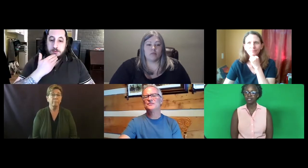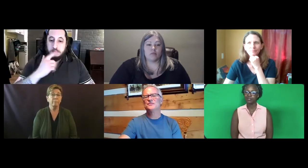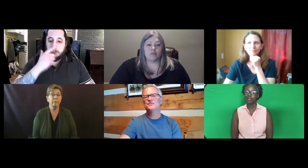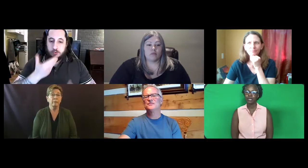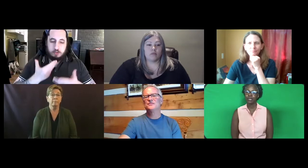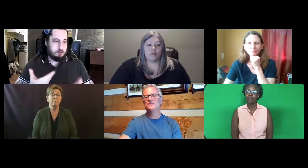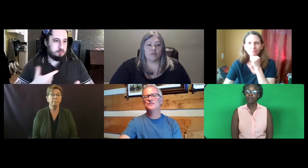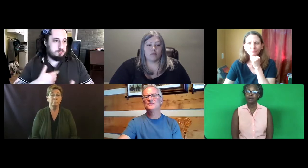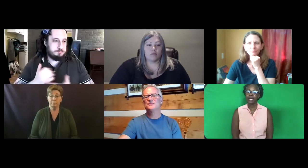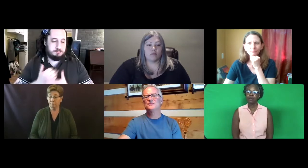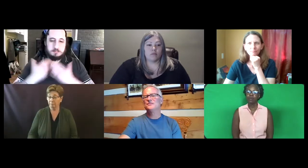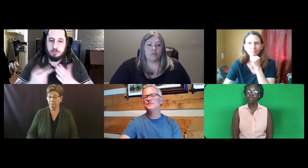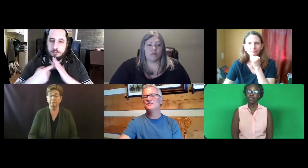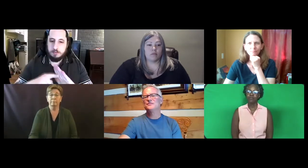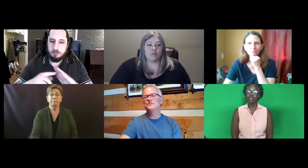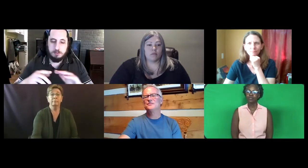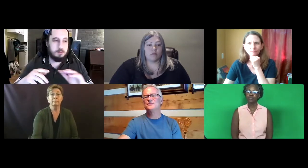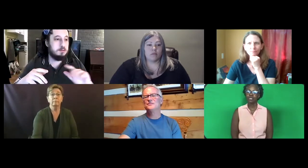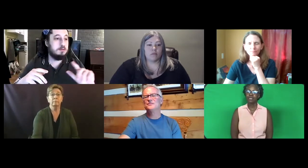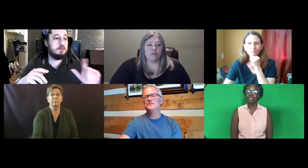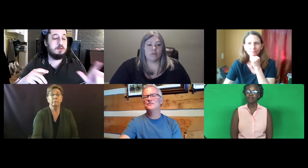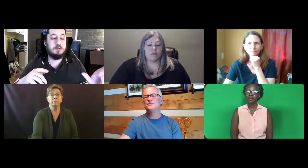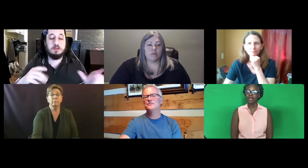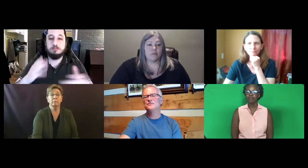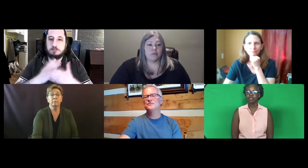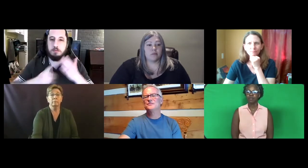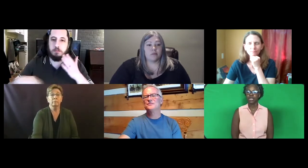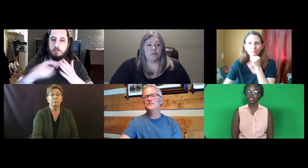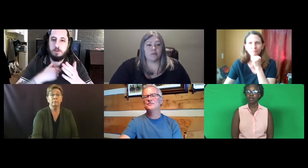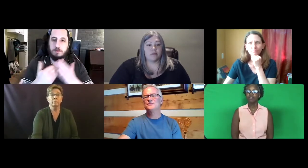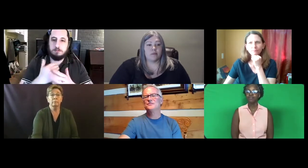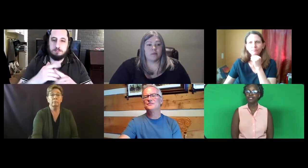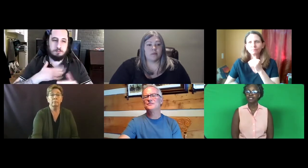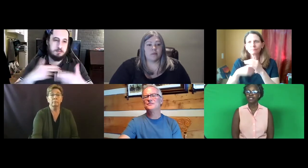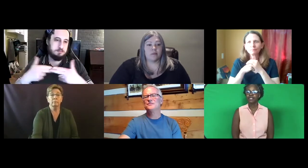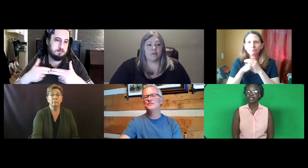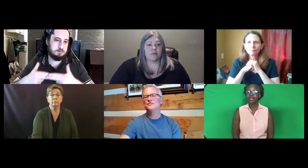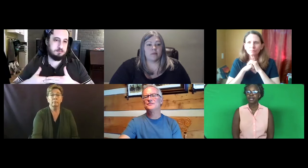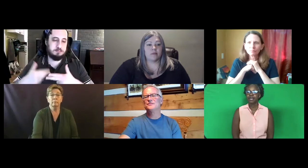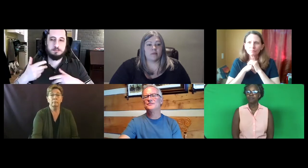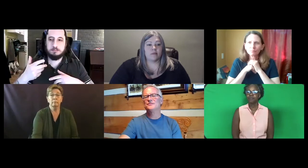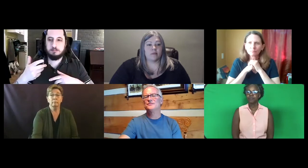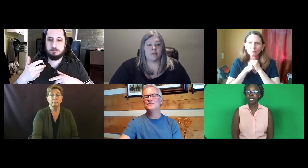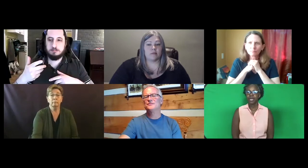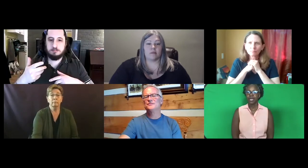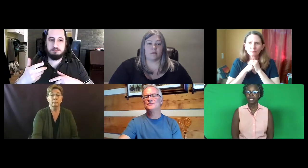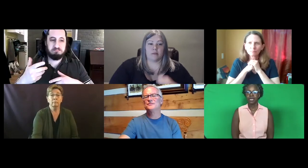my presentation. Okay. Well thank you for introducing me. And for starting us off.